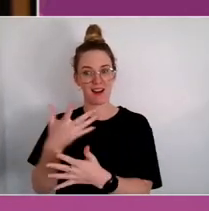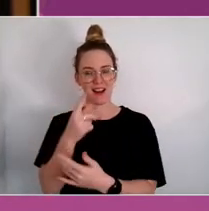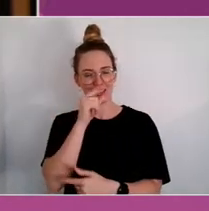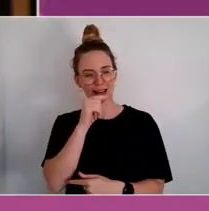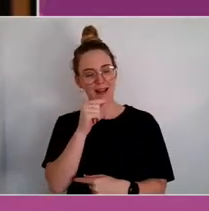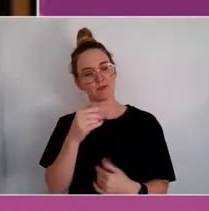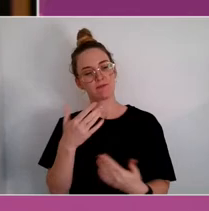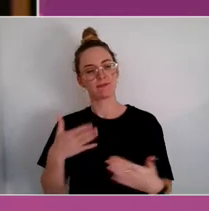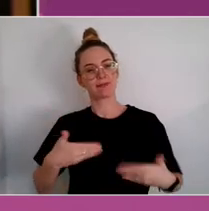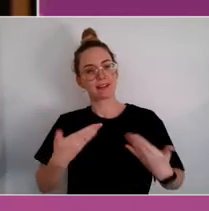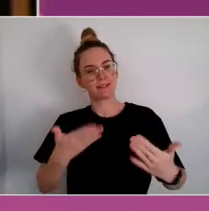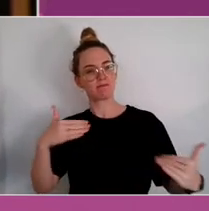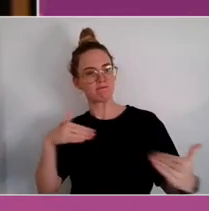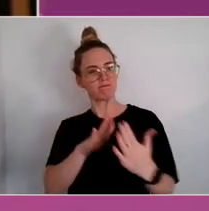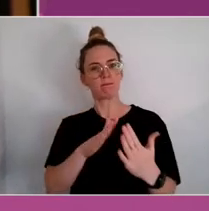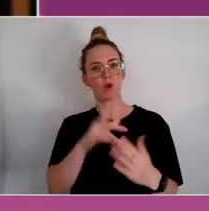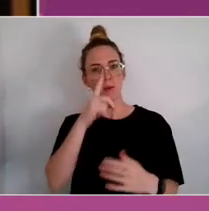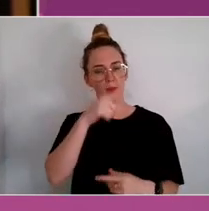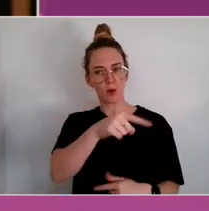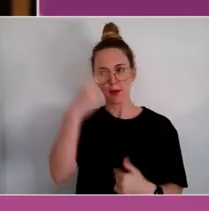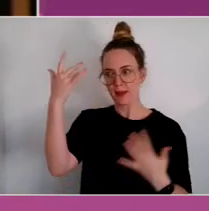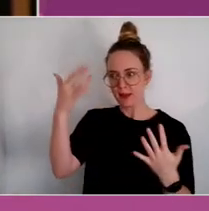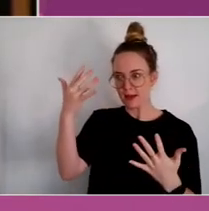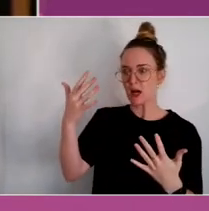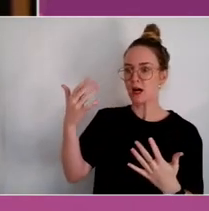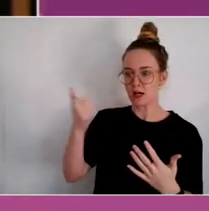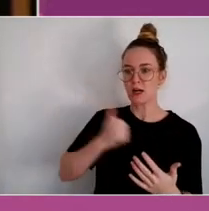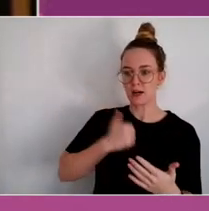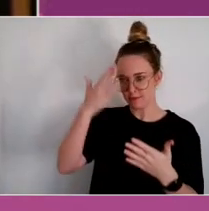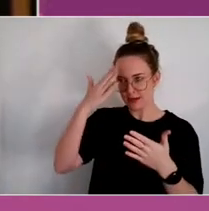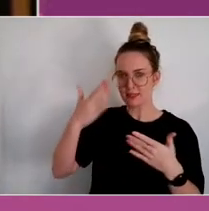about people who live with mental health issues and complex mental health issues.